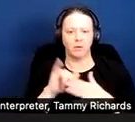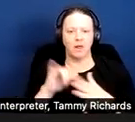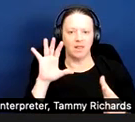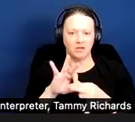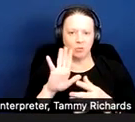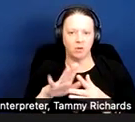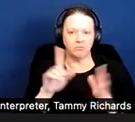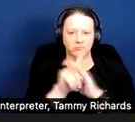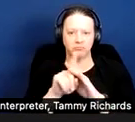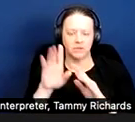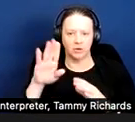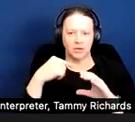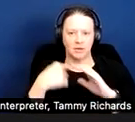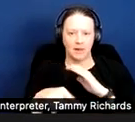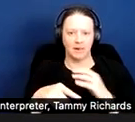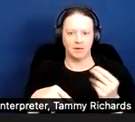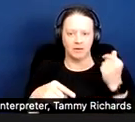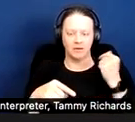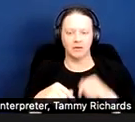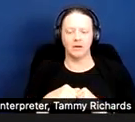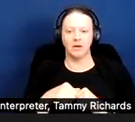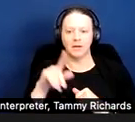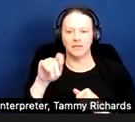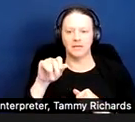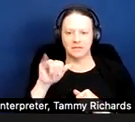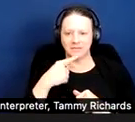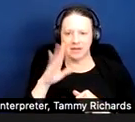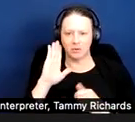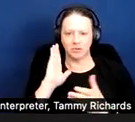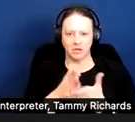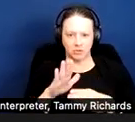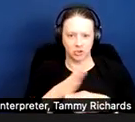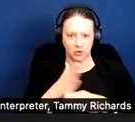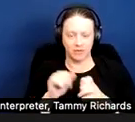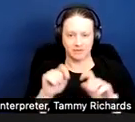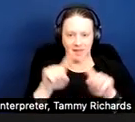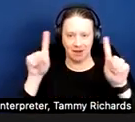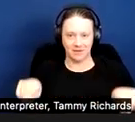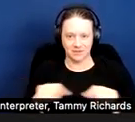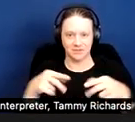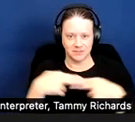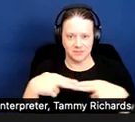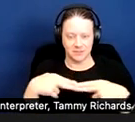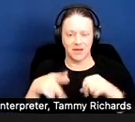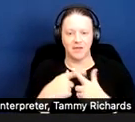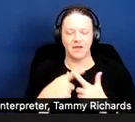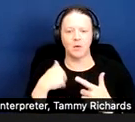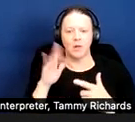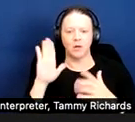Yes, I'm going to stop sharing the slides and do that in the chat while you read the Q&A. Okay.